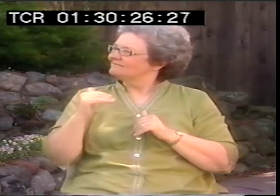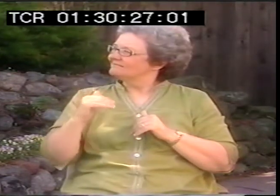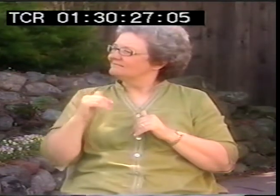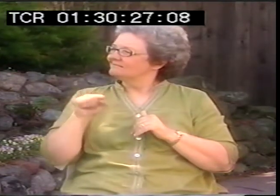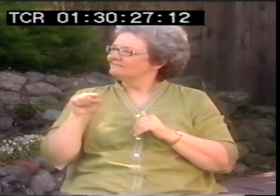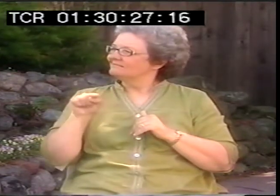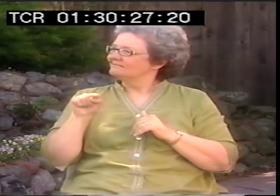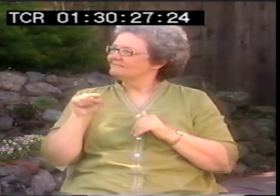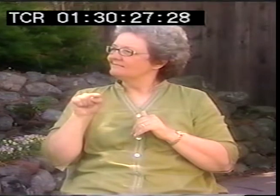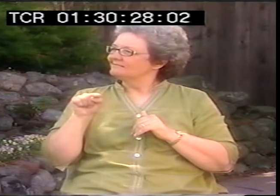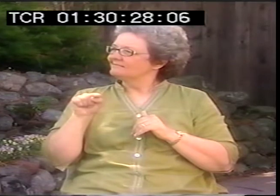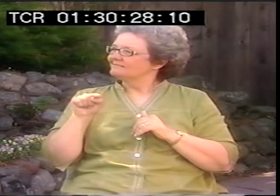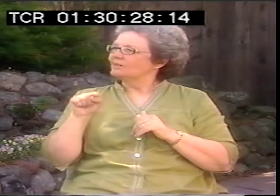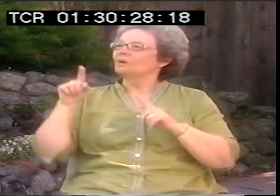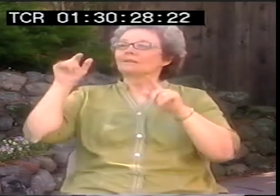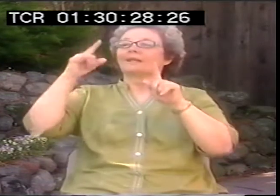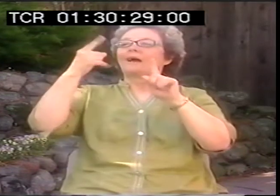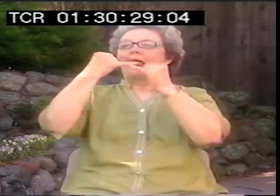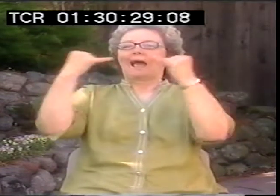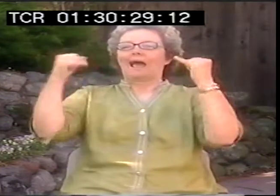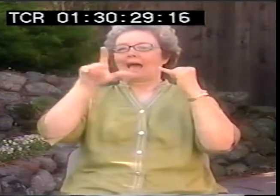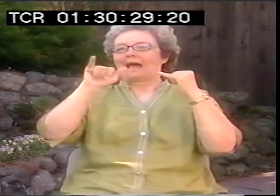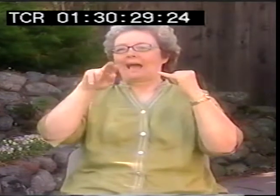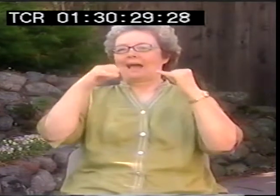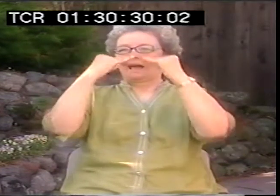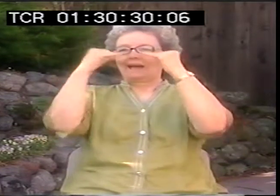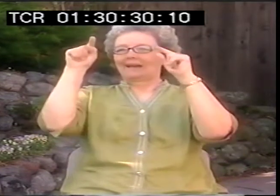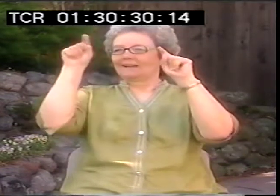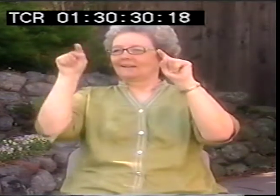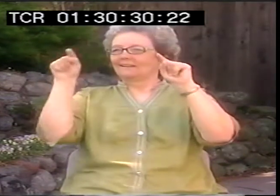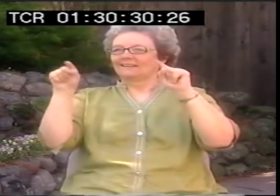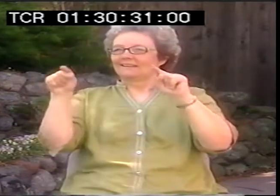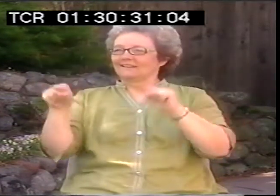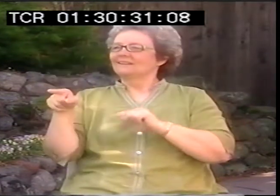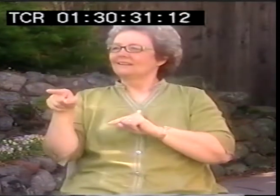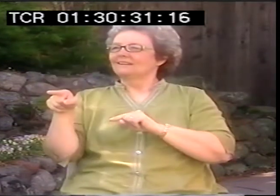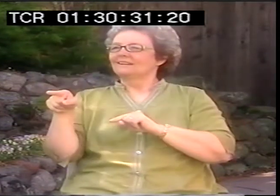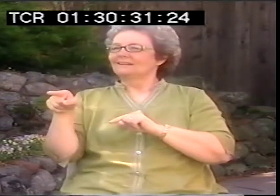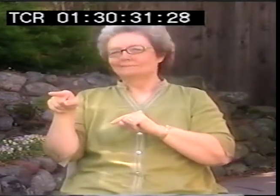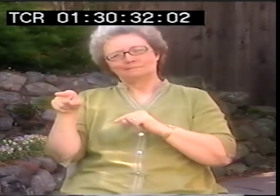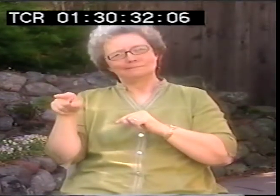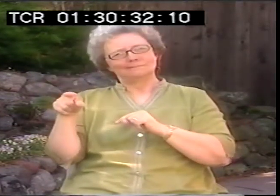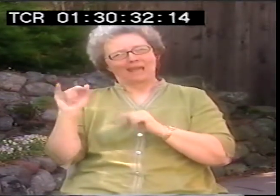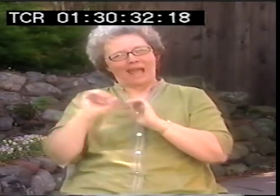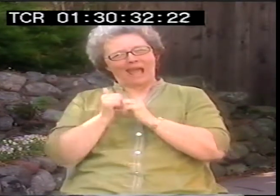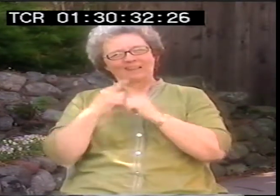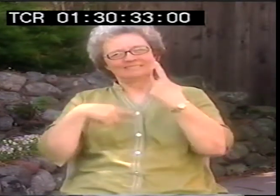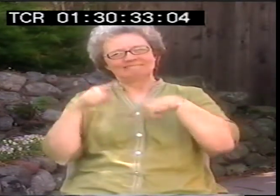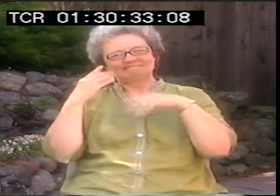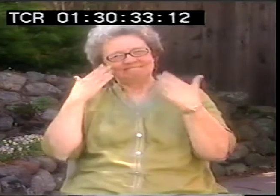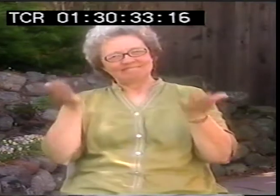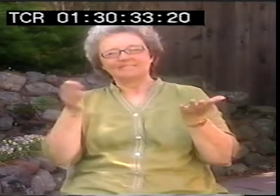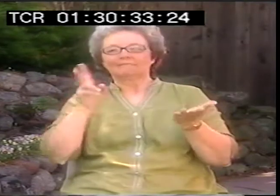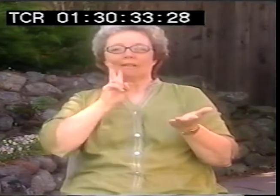in sign language the same way you could in a written language was fascinating. Also the idea of a line.